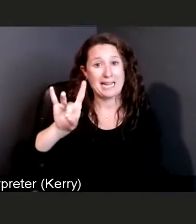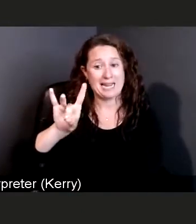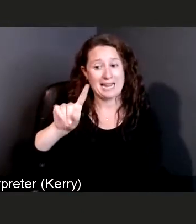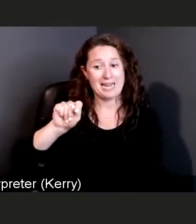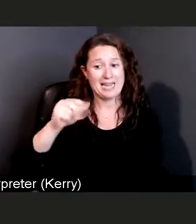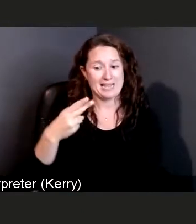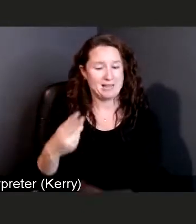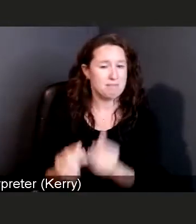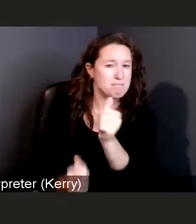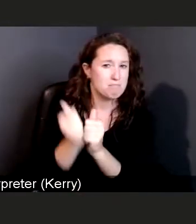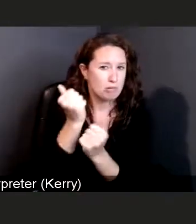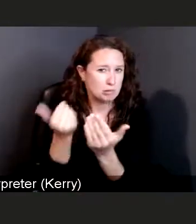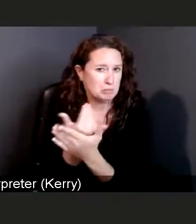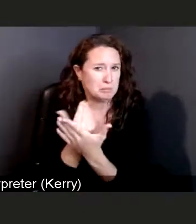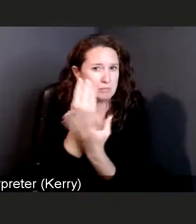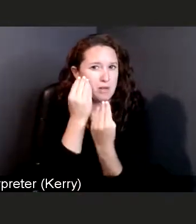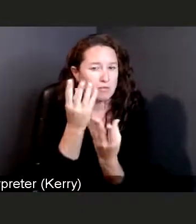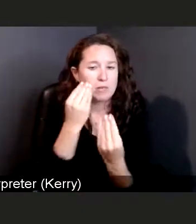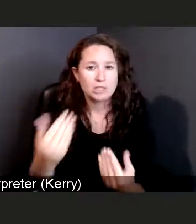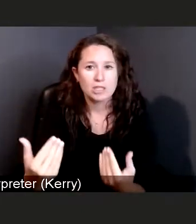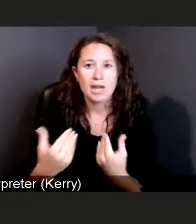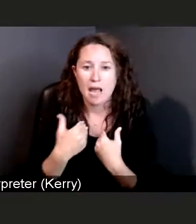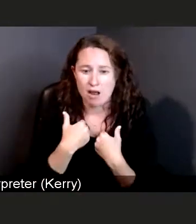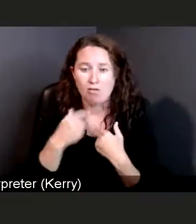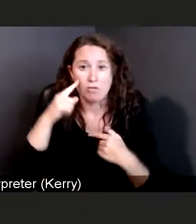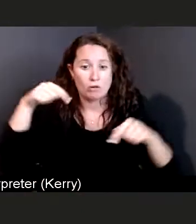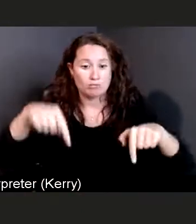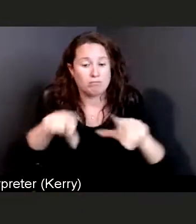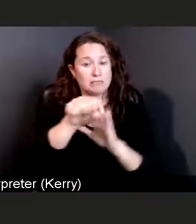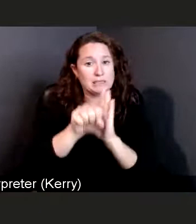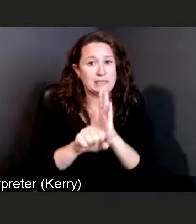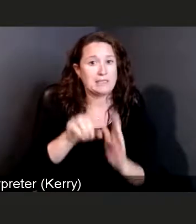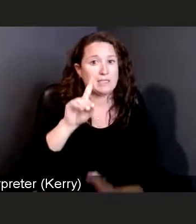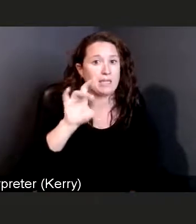for Delaware on the CDC website,